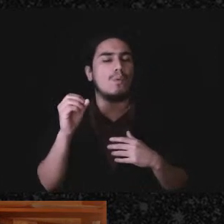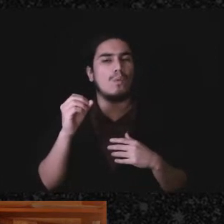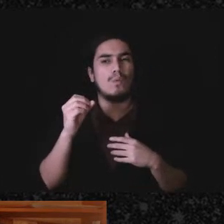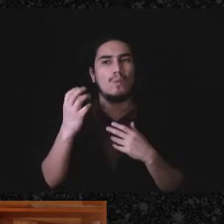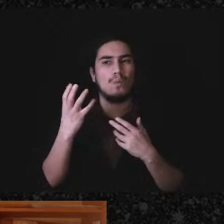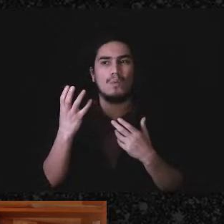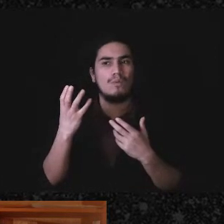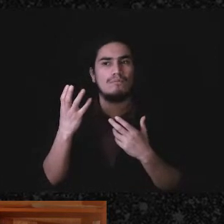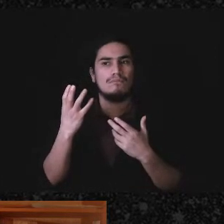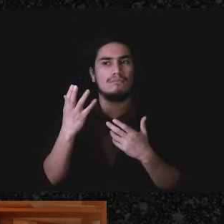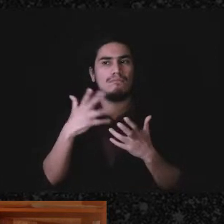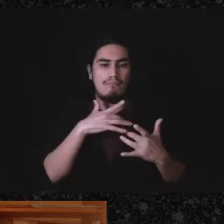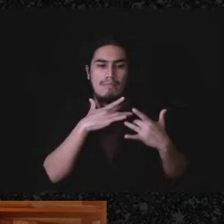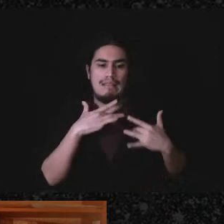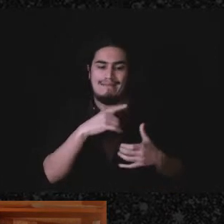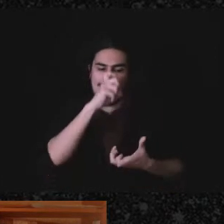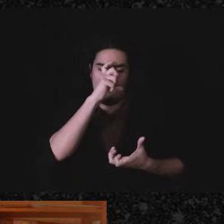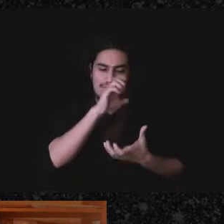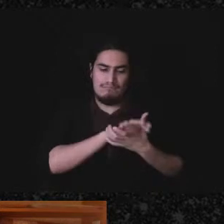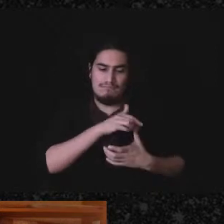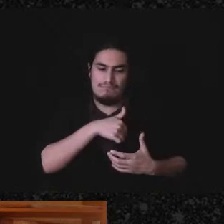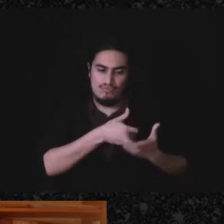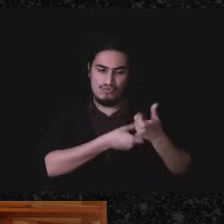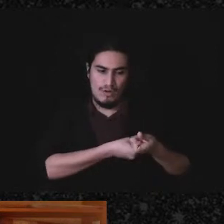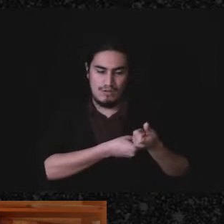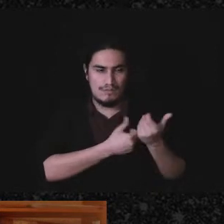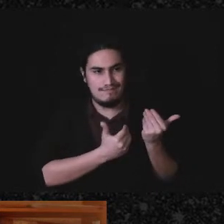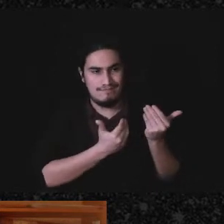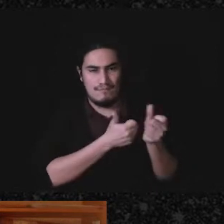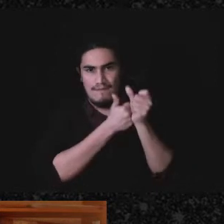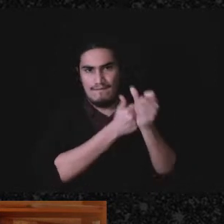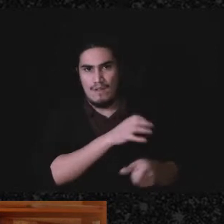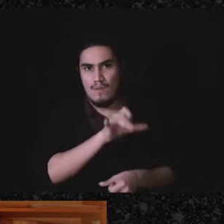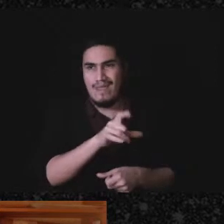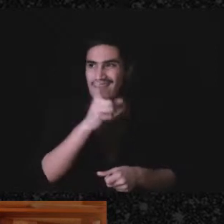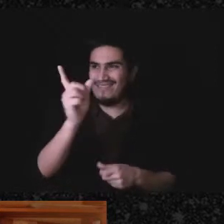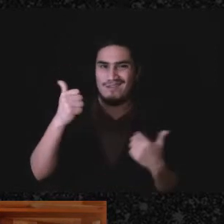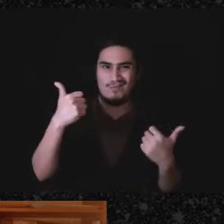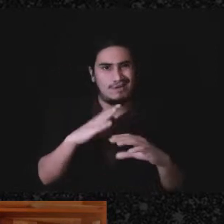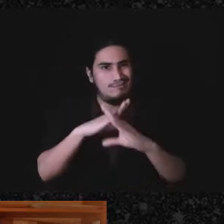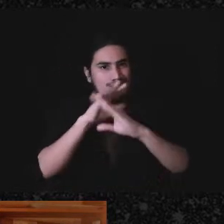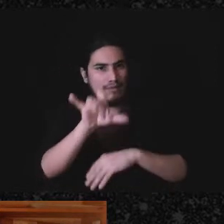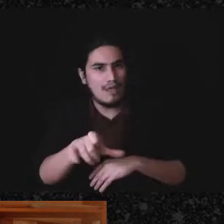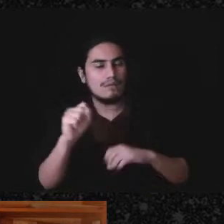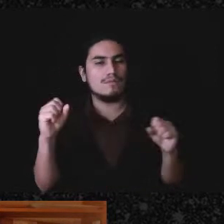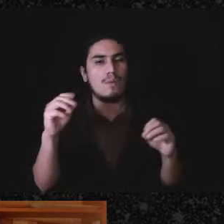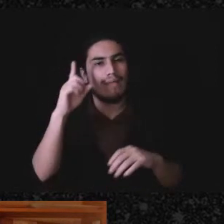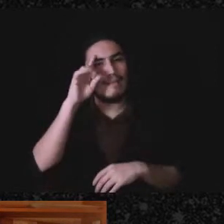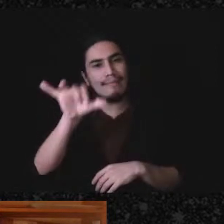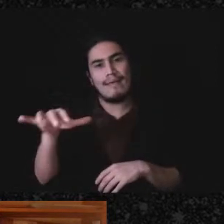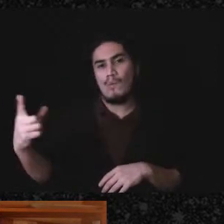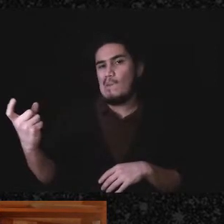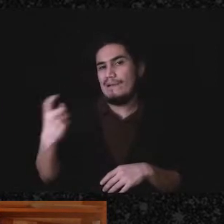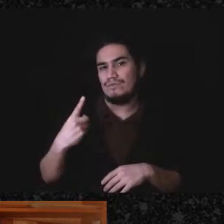believe in your heart is right and so, you know, I think this question is, like, you know, this